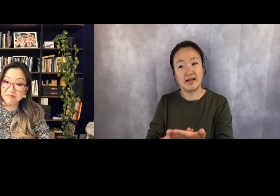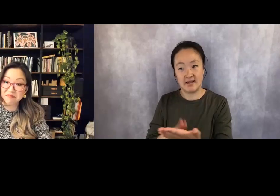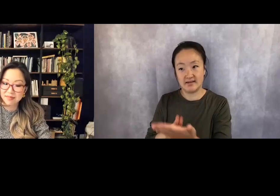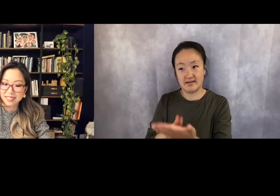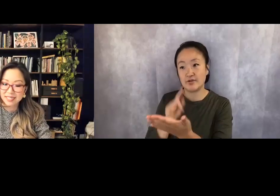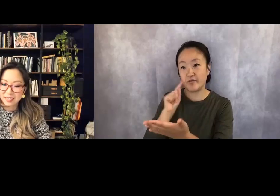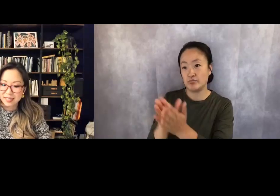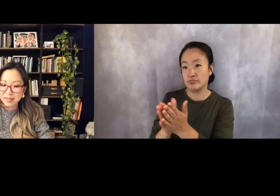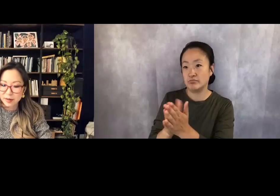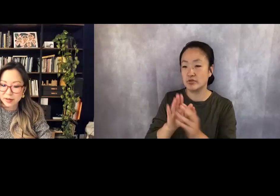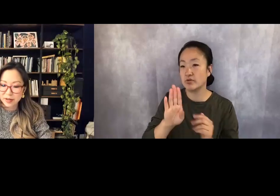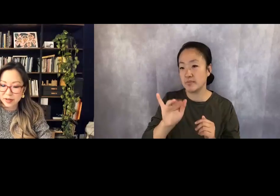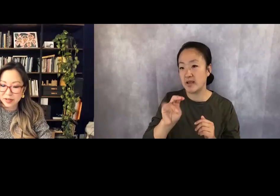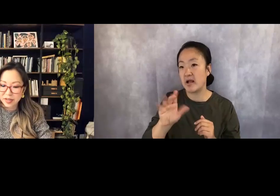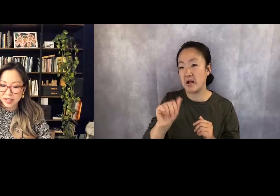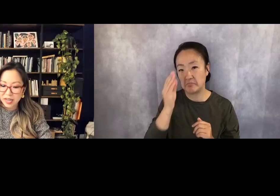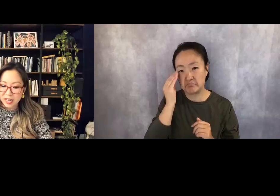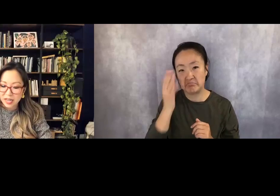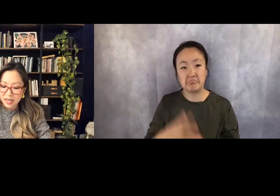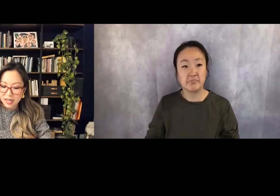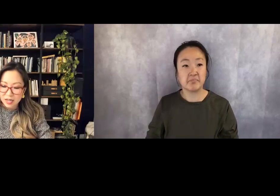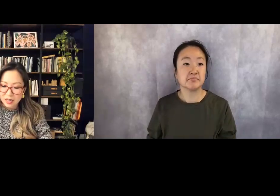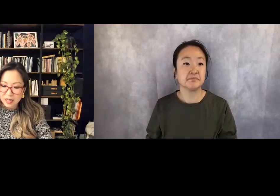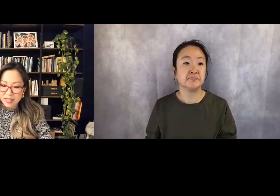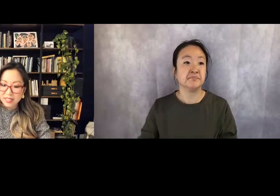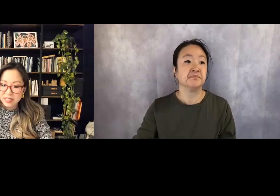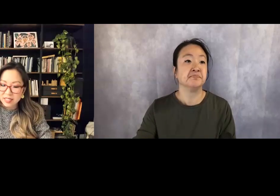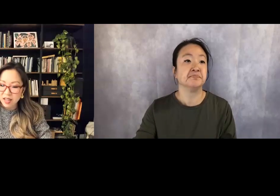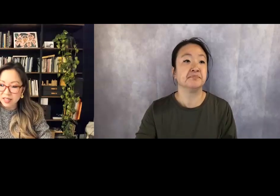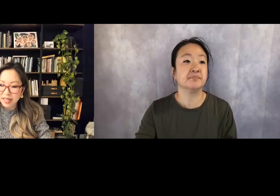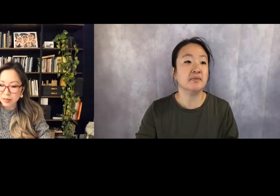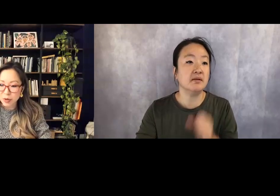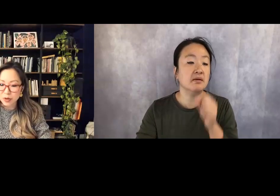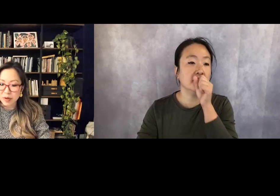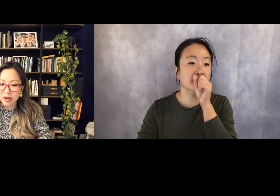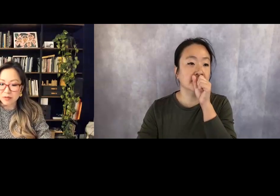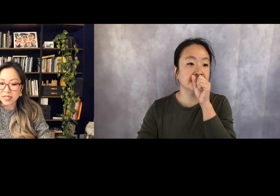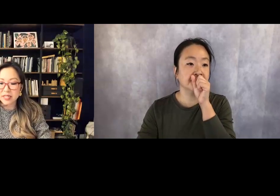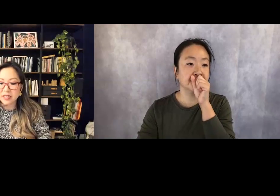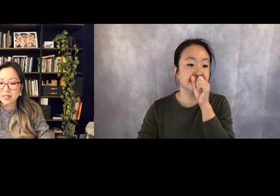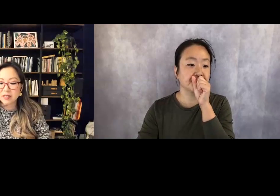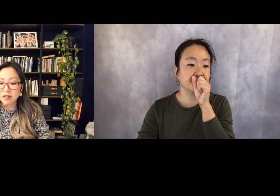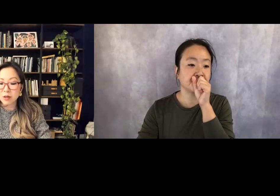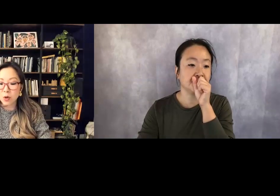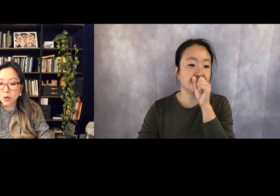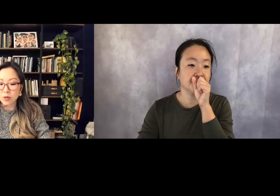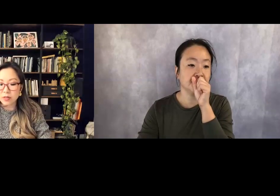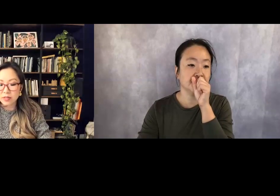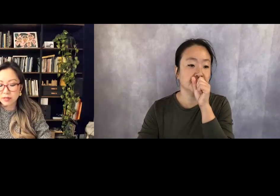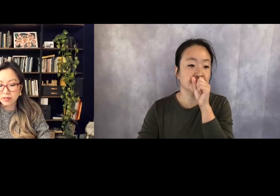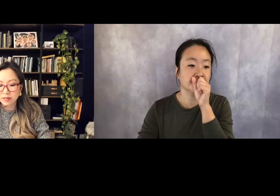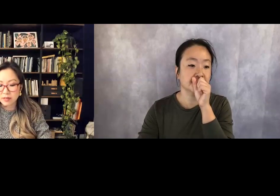This is the last poem I'll read, called Gold.